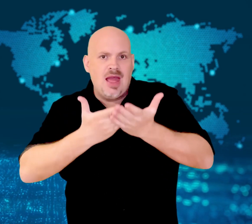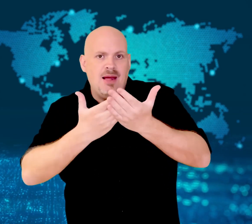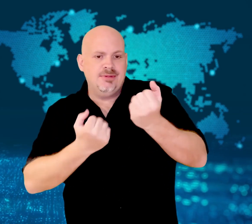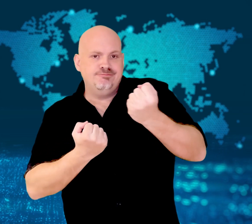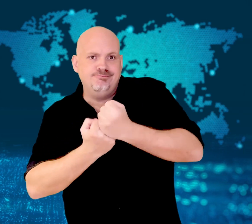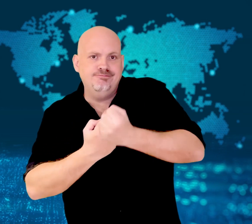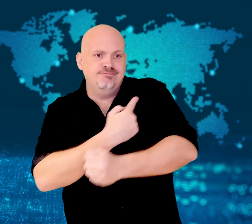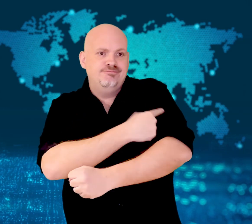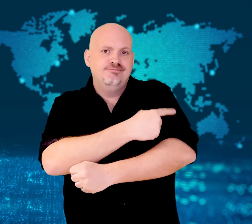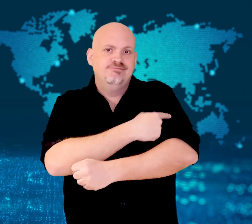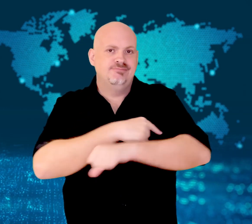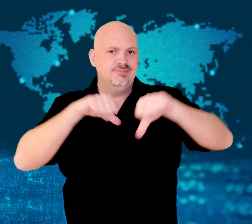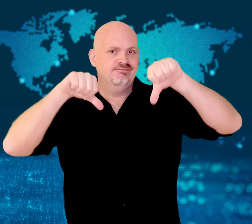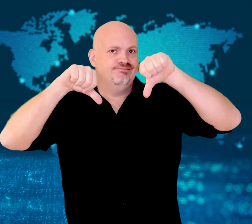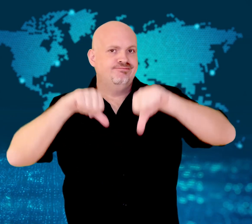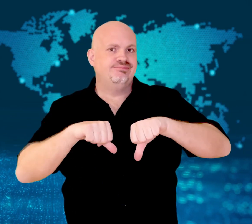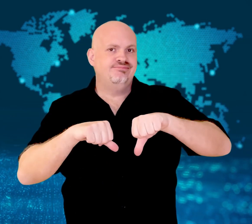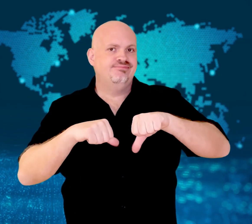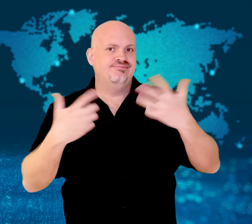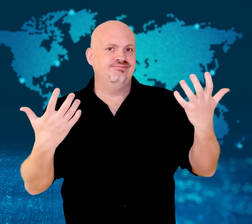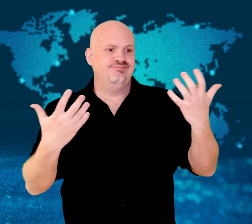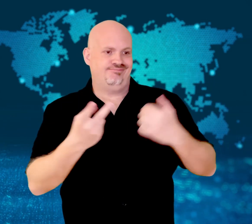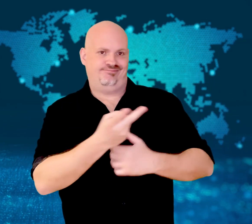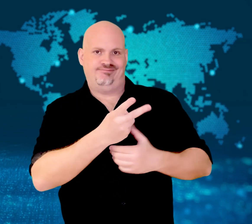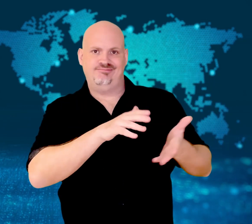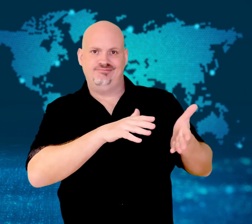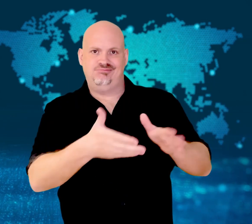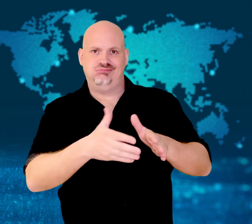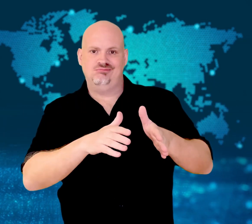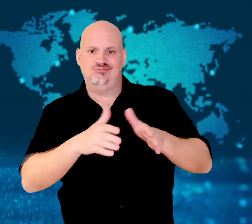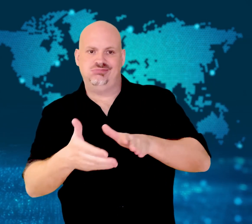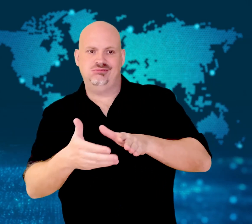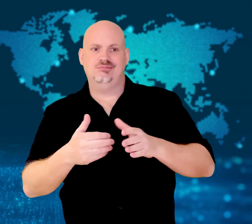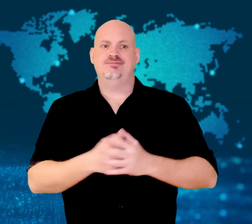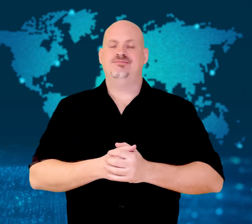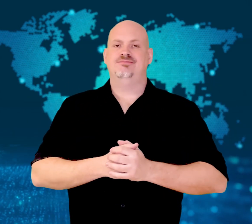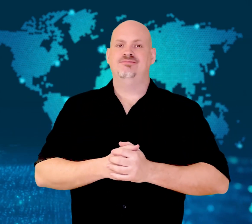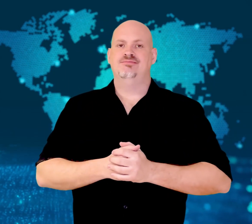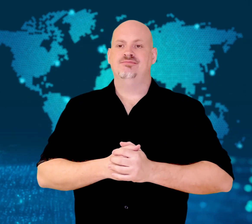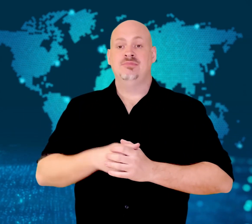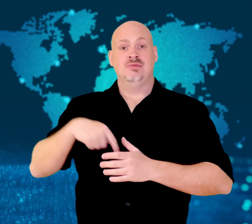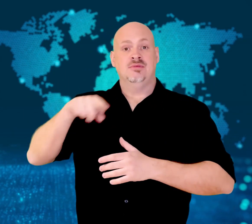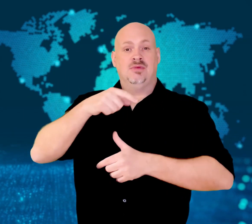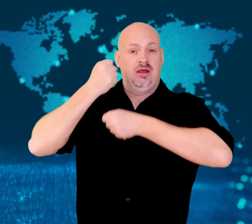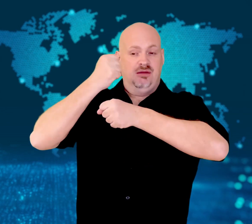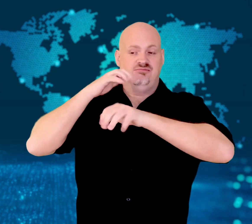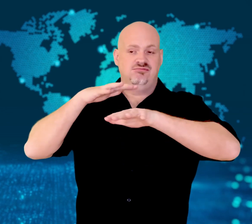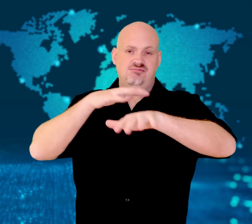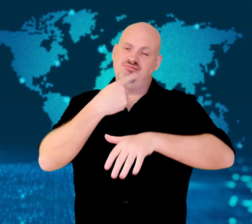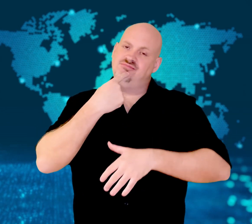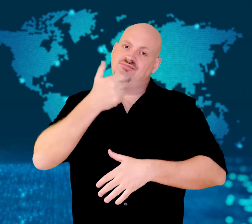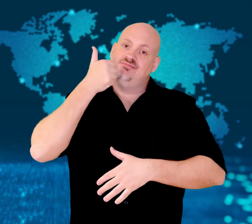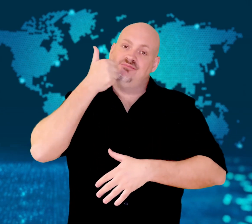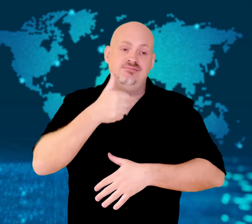The protesters believe the only way to keep pregnant women